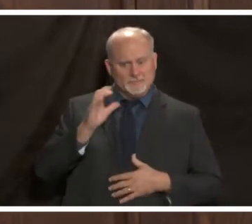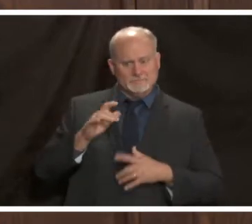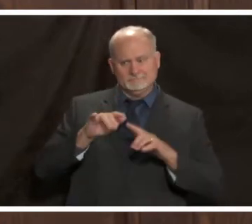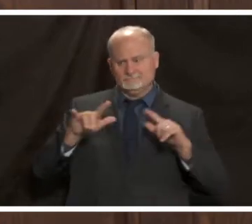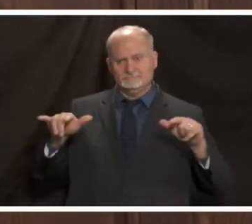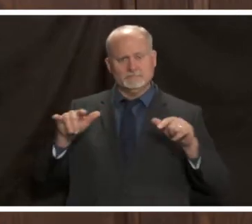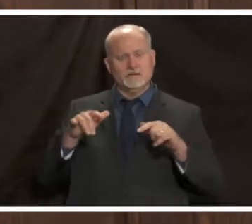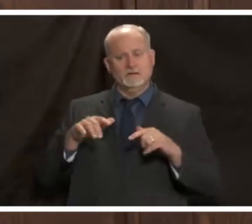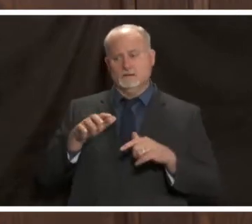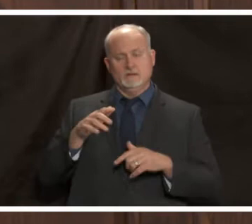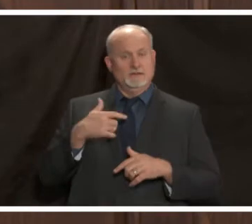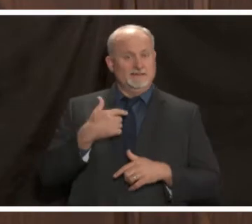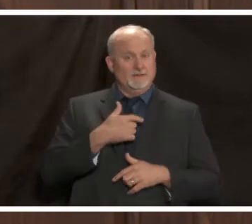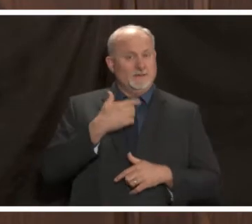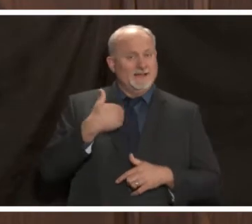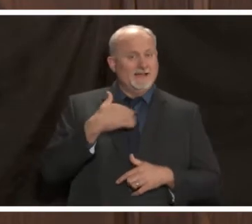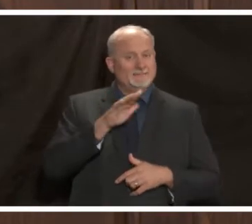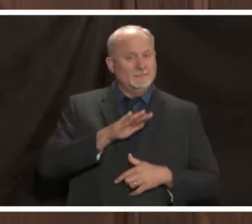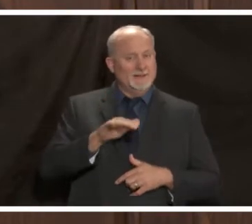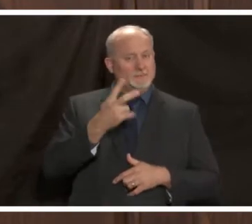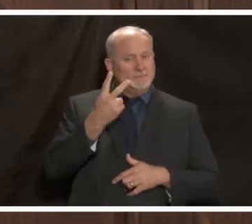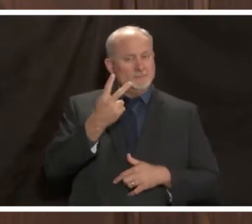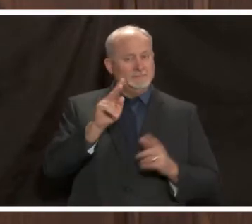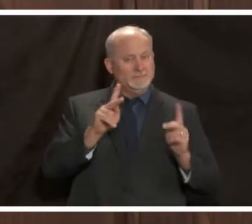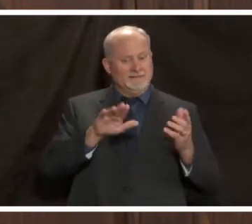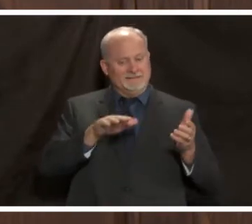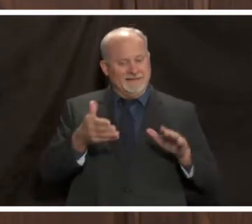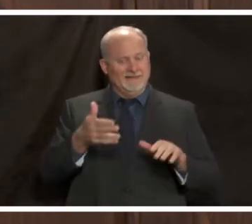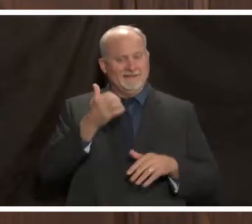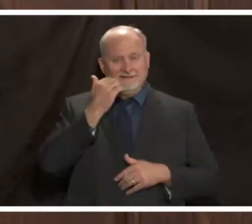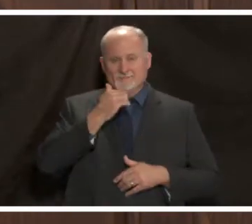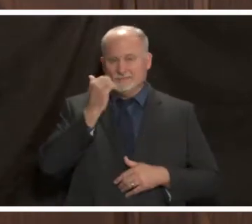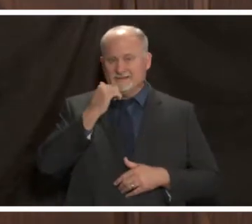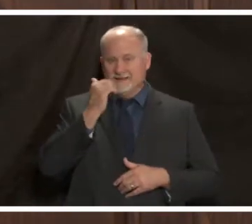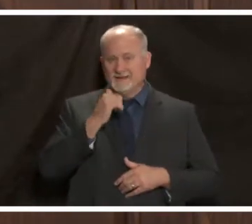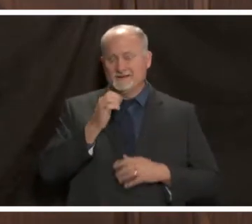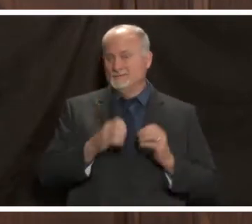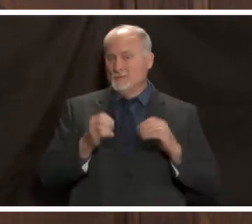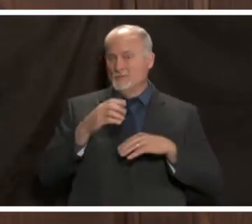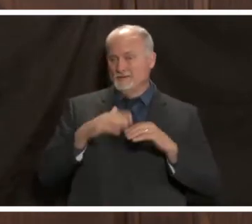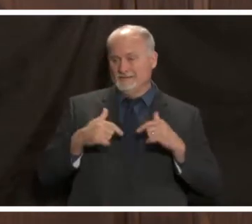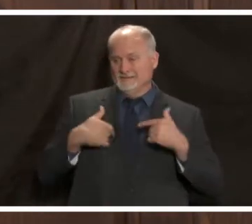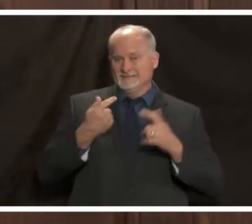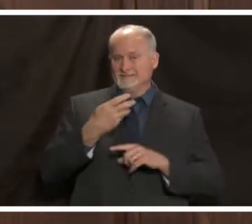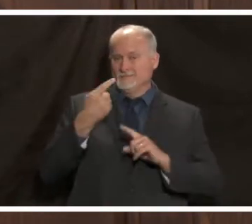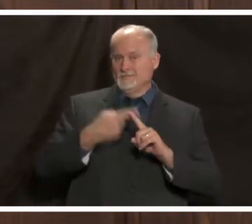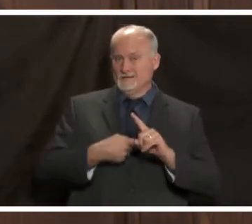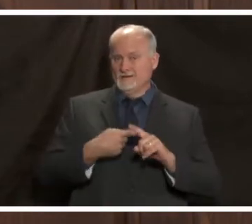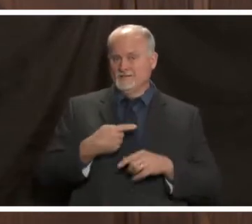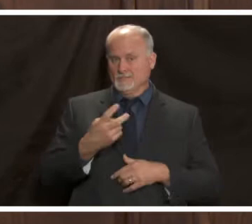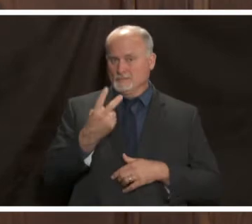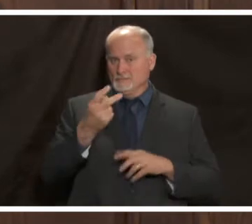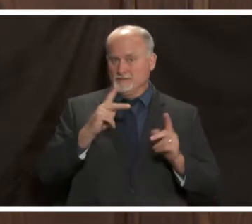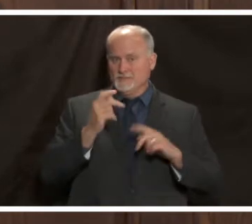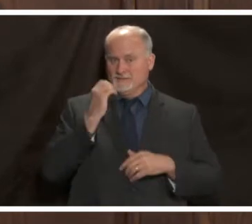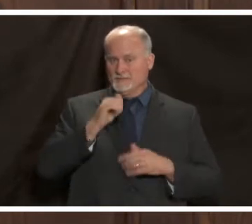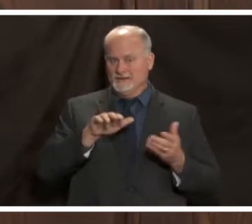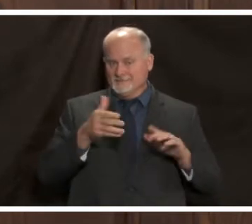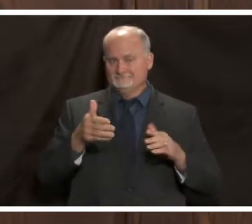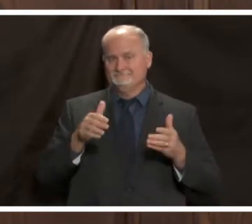two deaths per day that's more than we have had in the last few months and we also expect